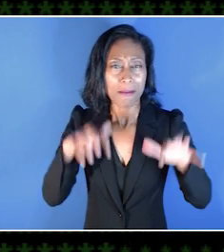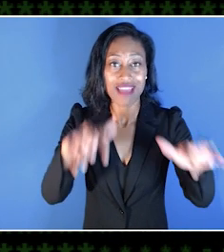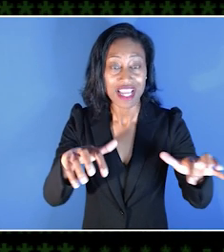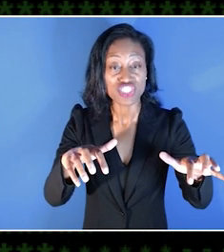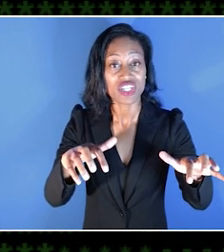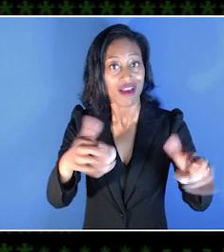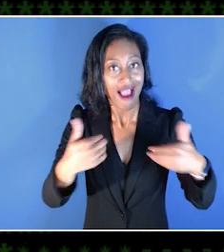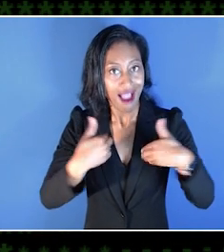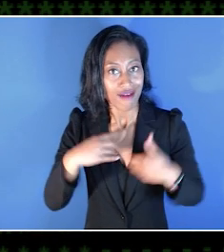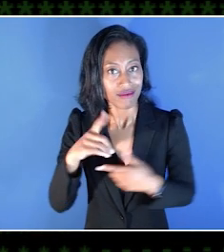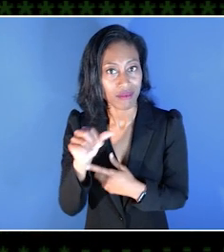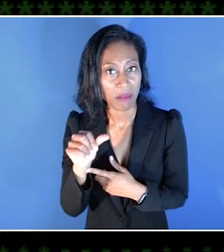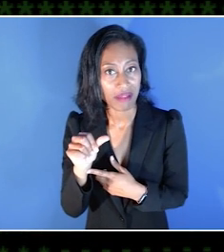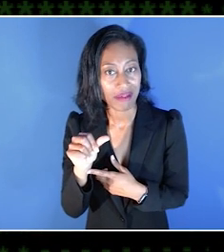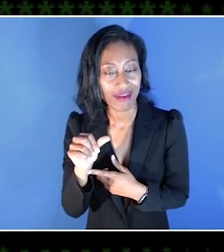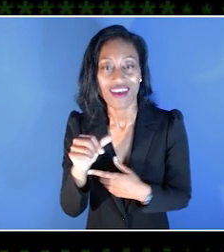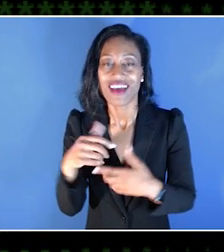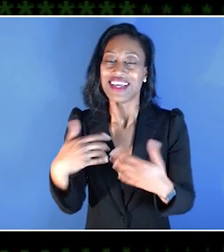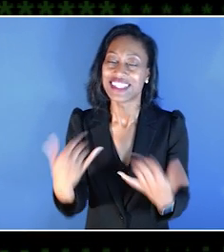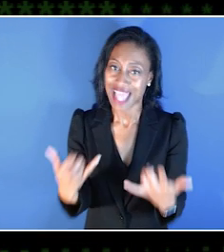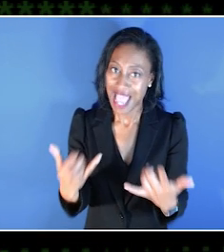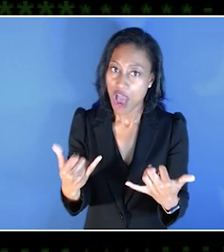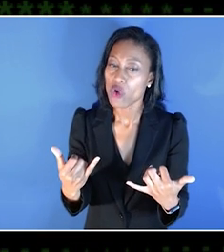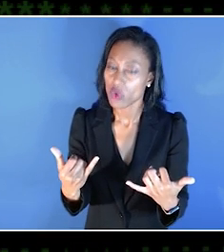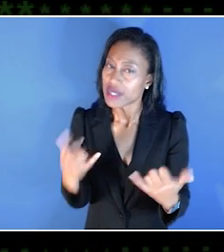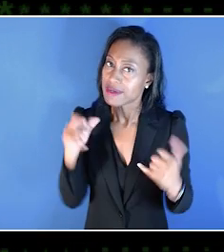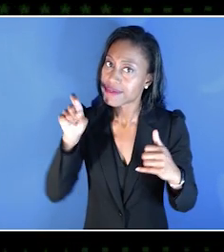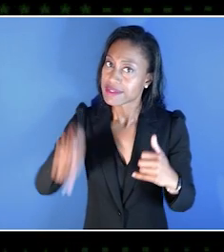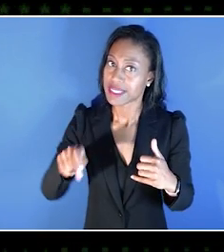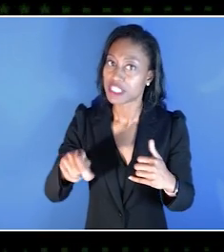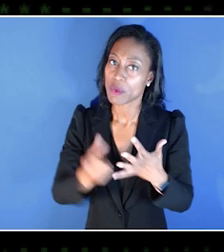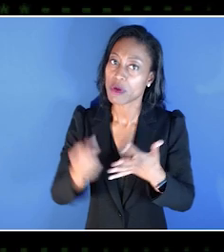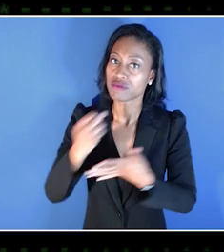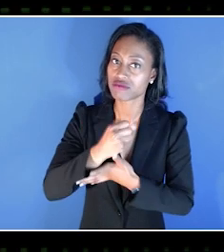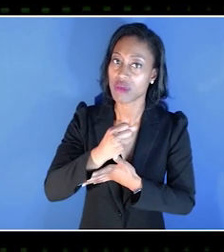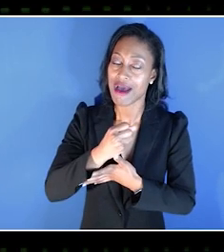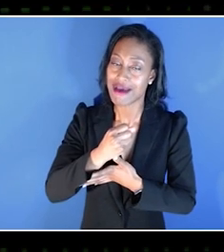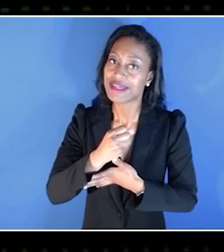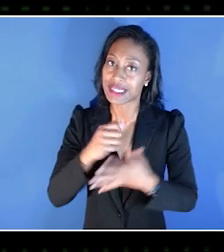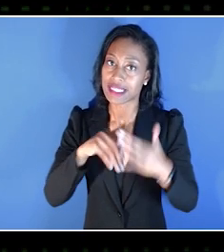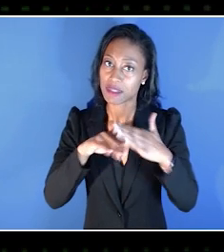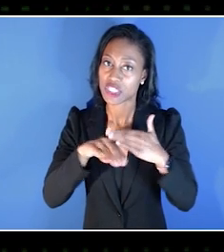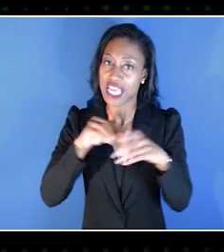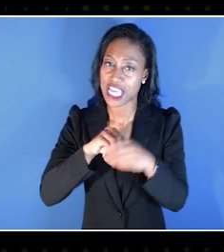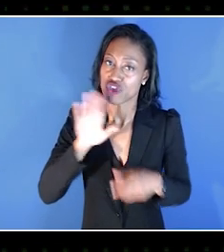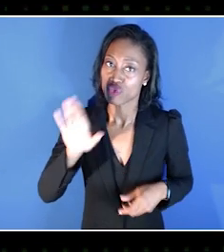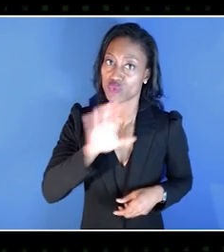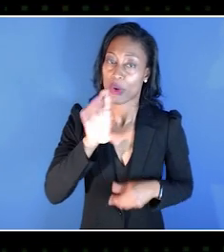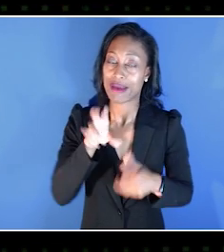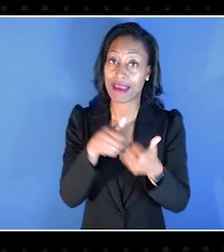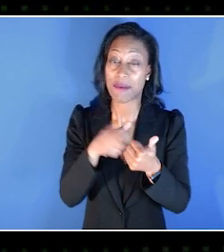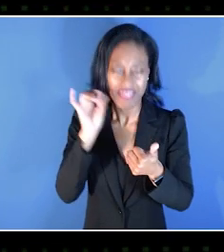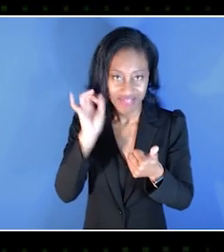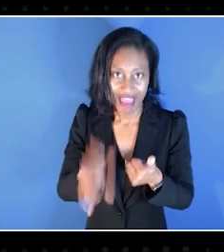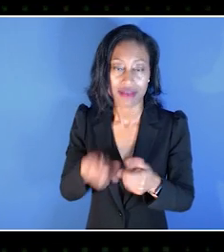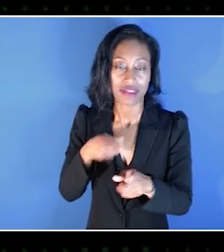Now is the perfect time to start looking into accessibility in your own games. It's the direction that the industry is moving